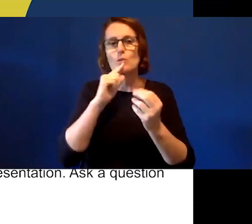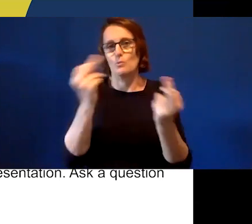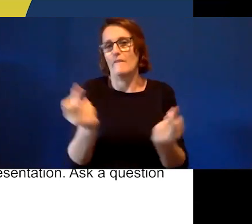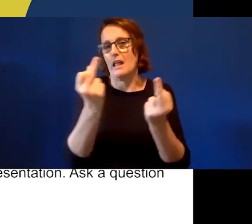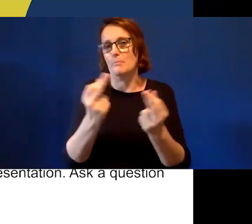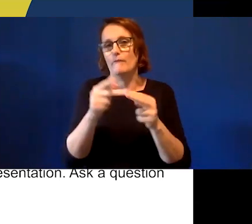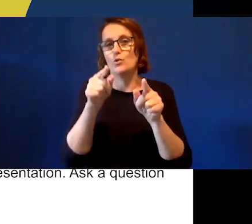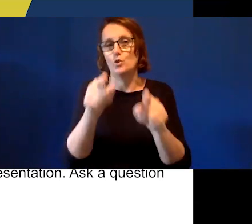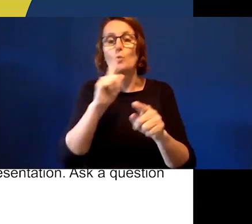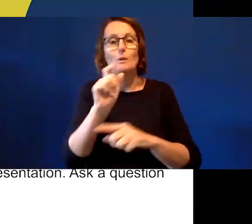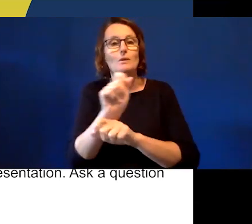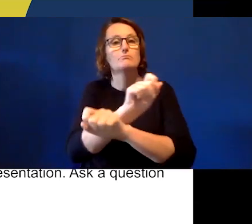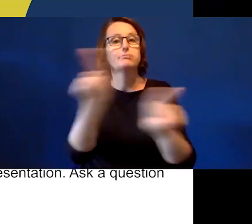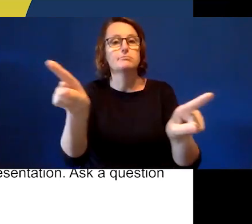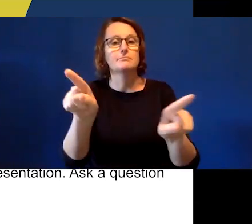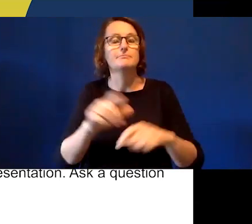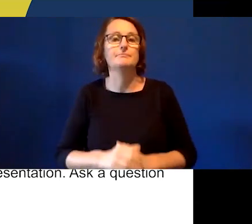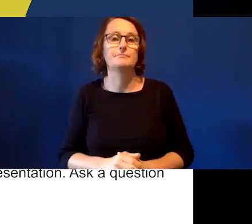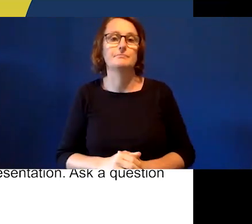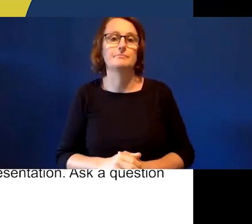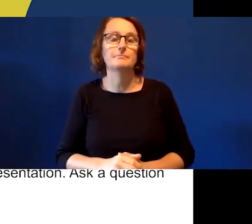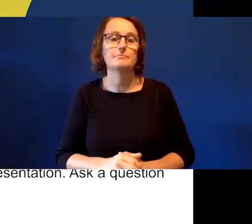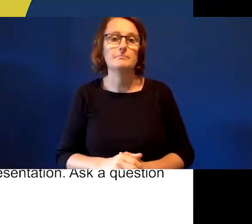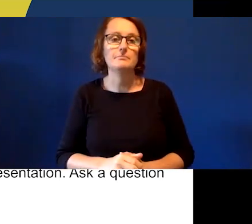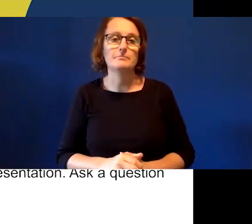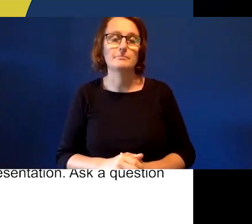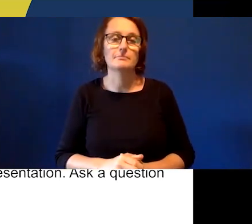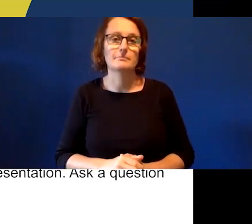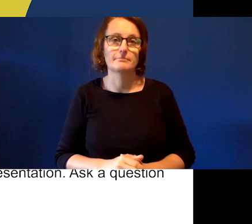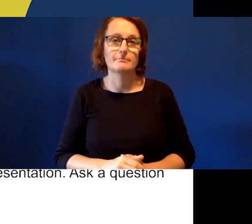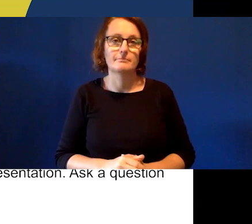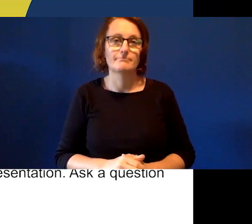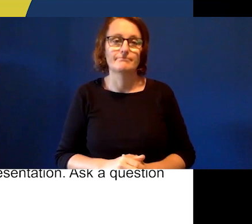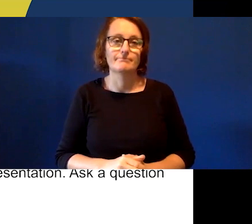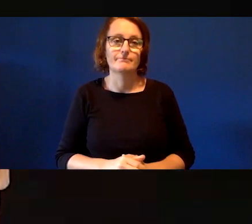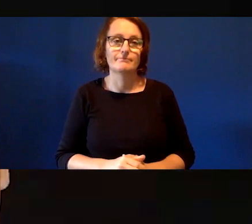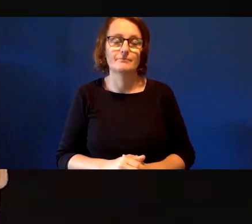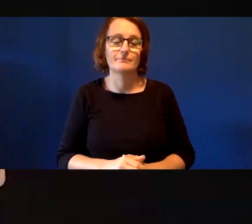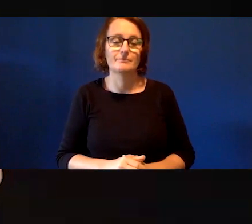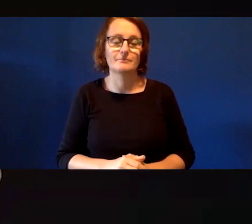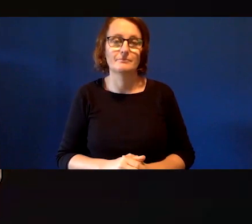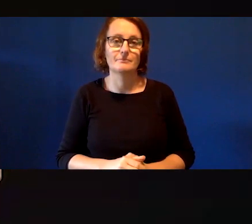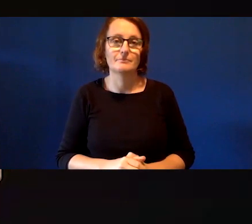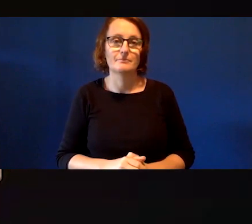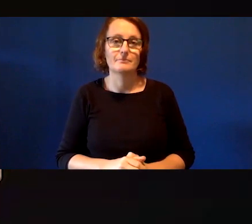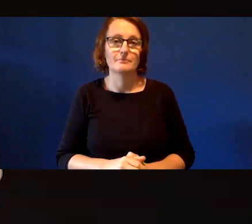will send this to you via email after the session. And then if you